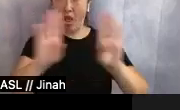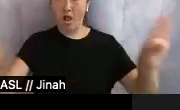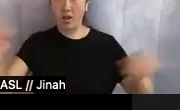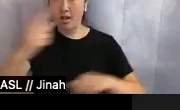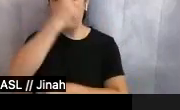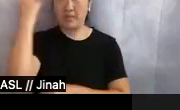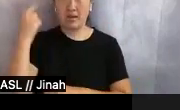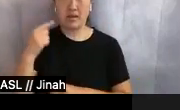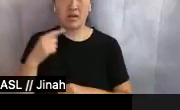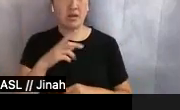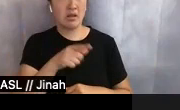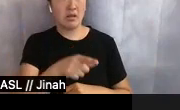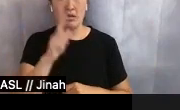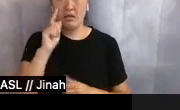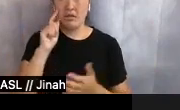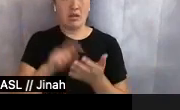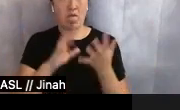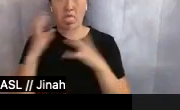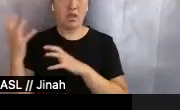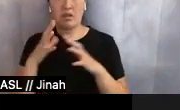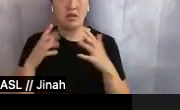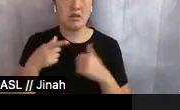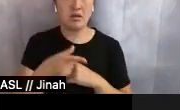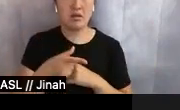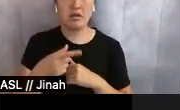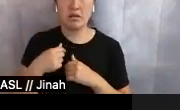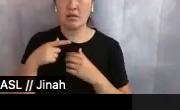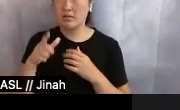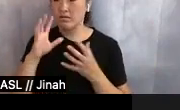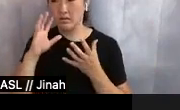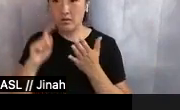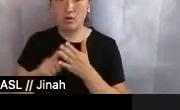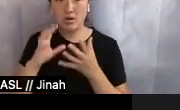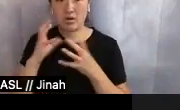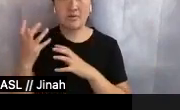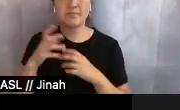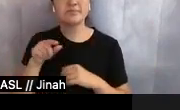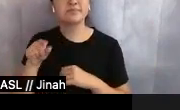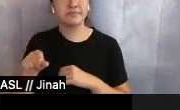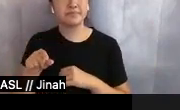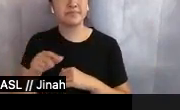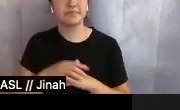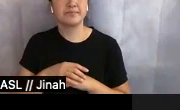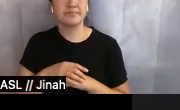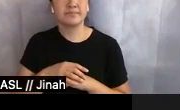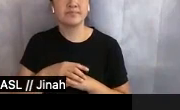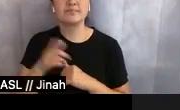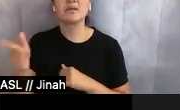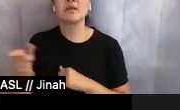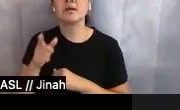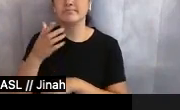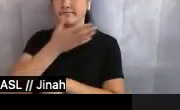immediately. Shizuka noticed as well. Shizuka had forgotten to warn Katrina about the stage lights,